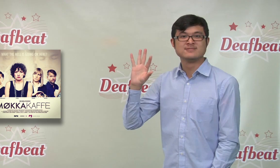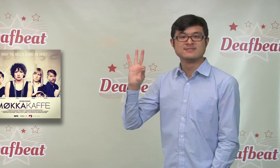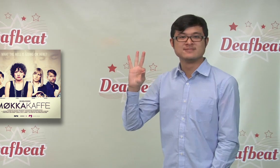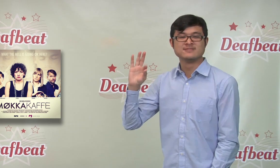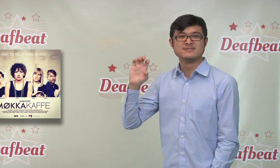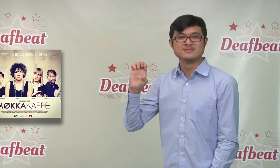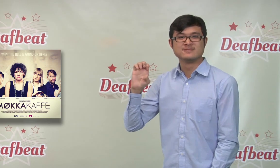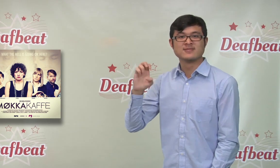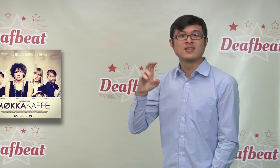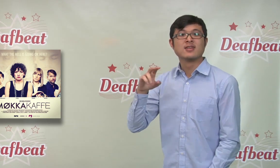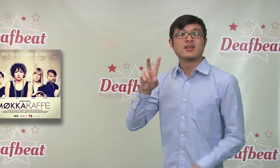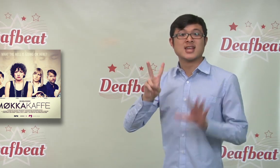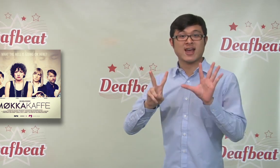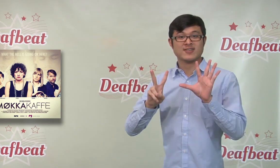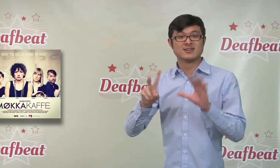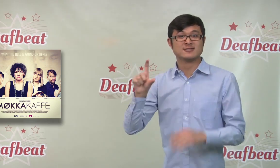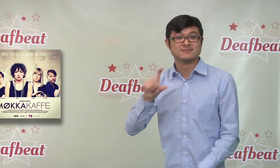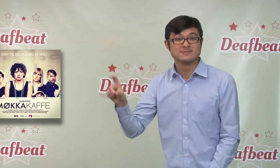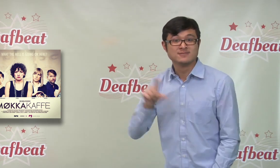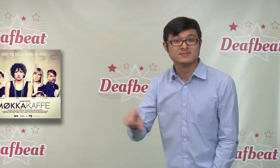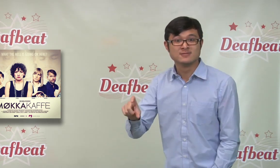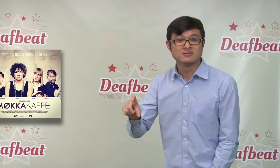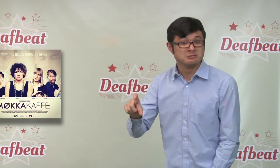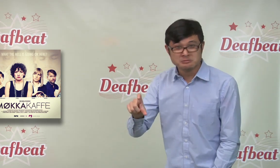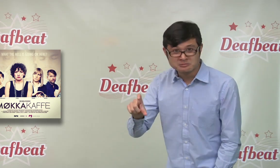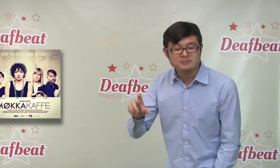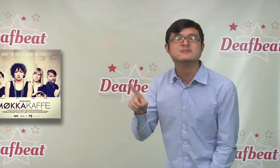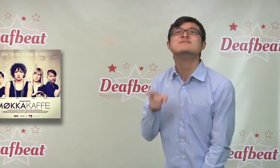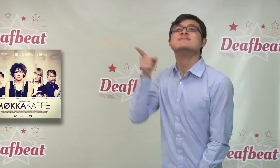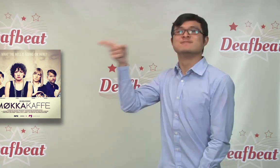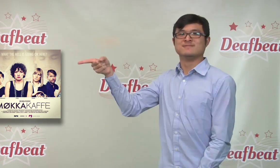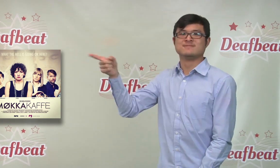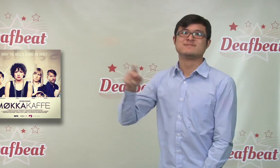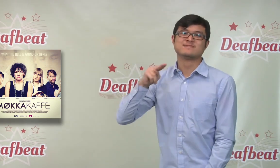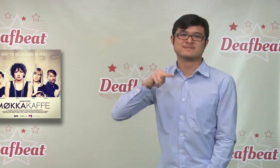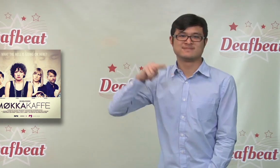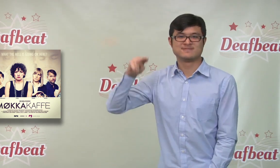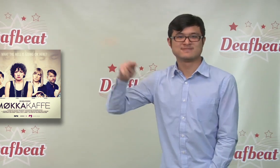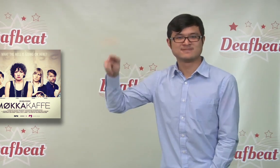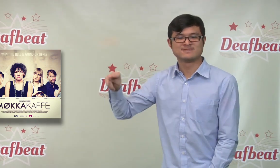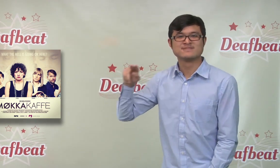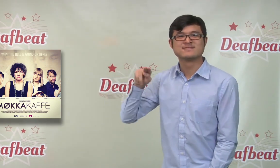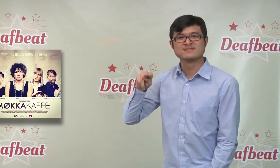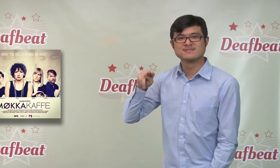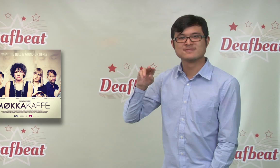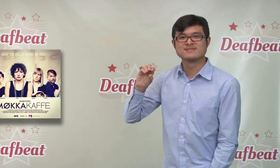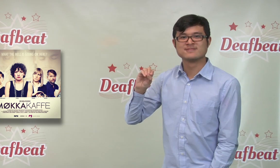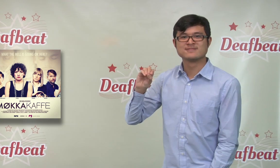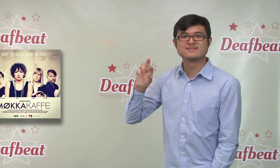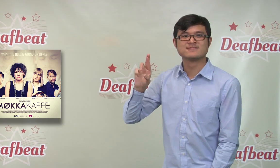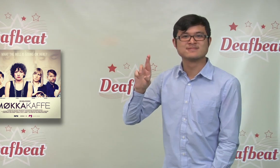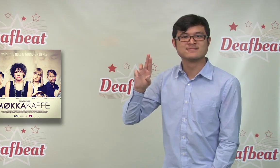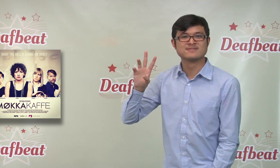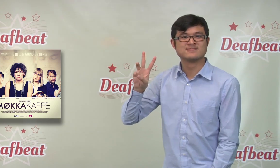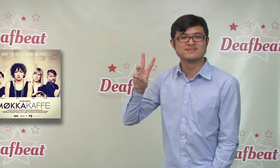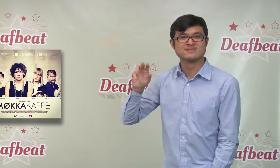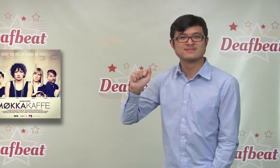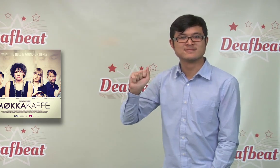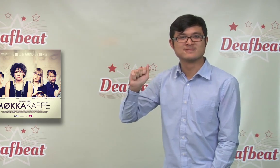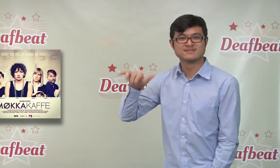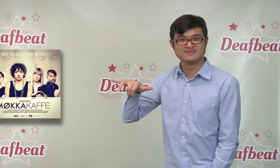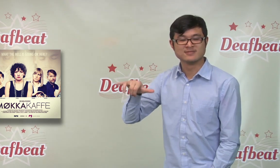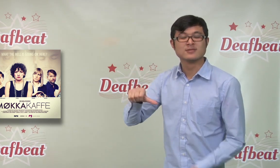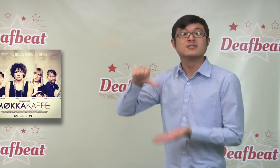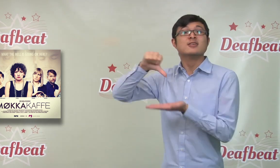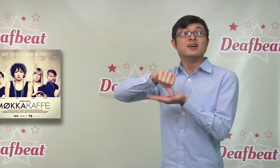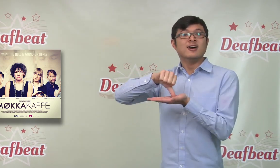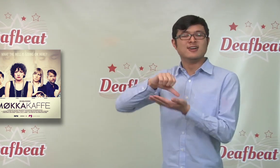Kaffe deaf TV show in Oslo, Norway? Although